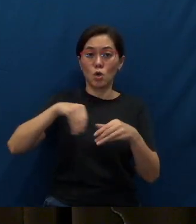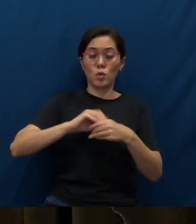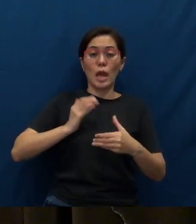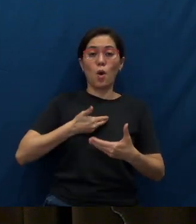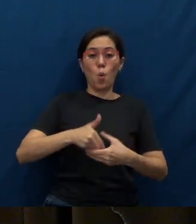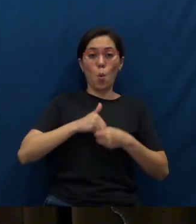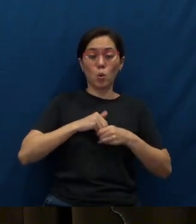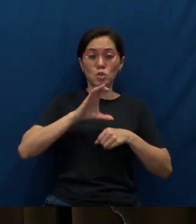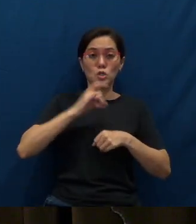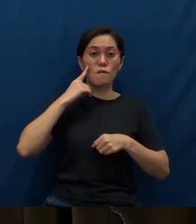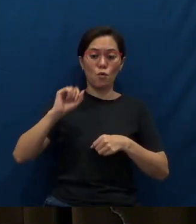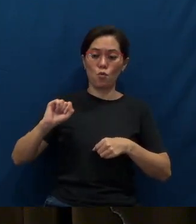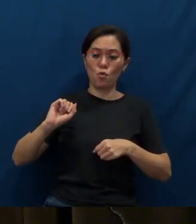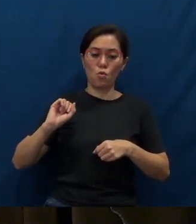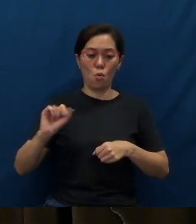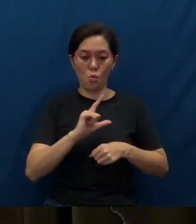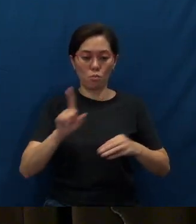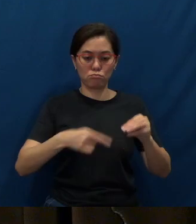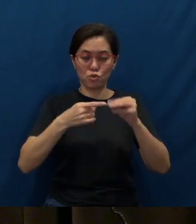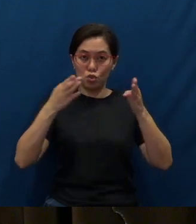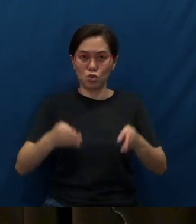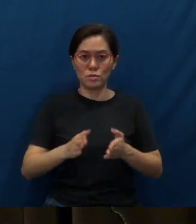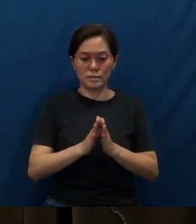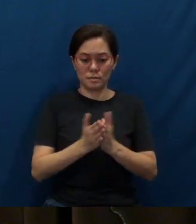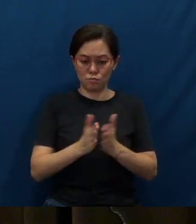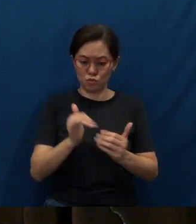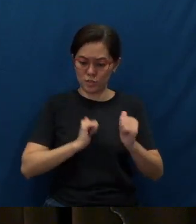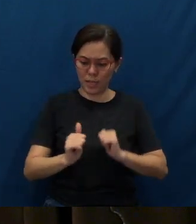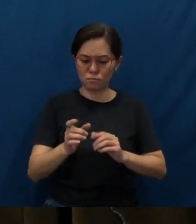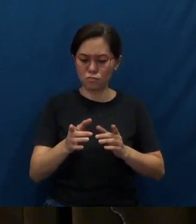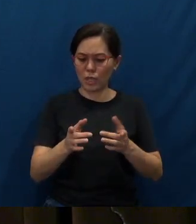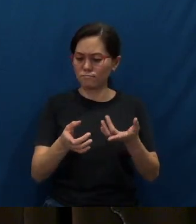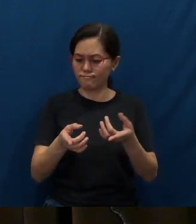You know, the book of Acts itself has been described by many as a source book